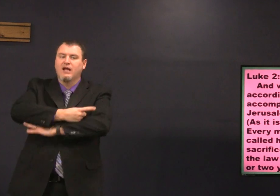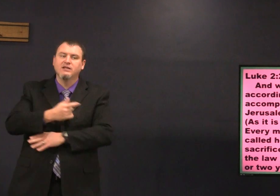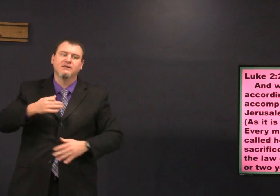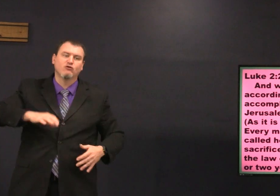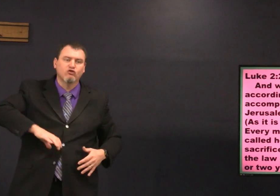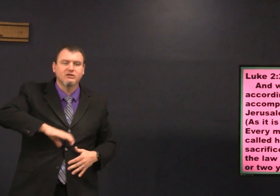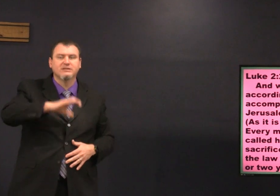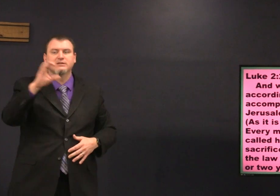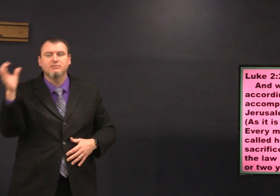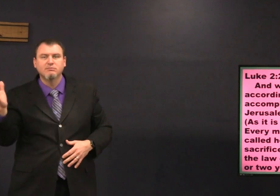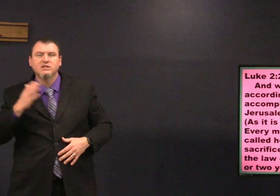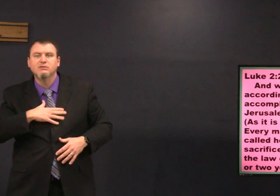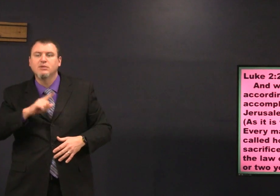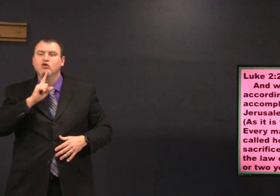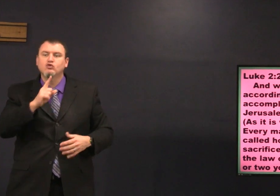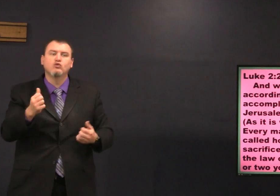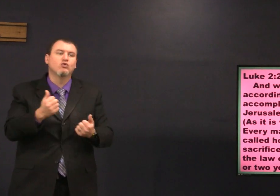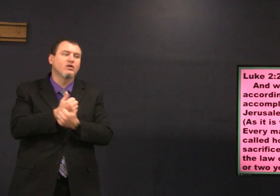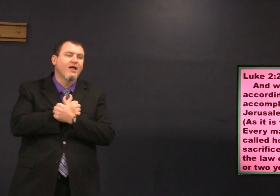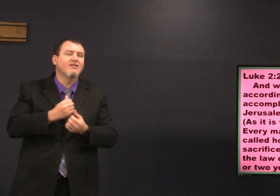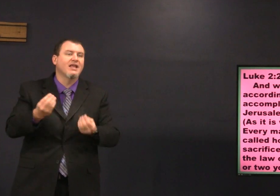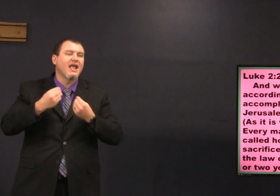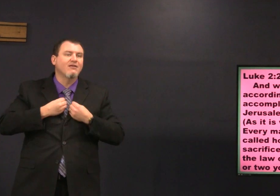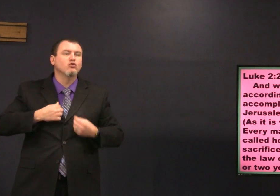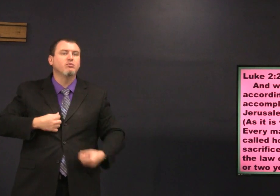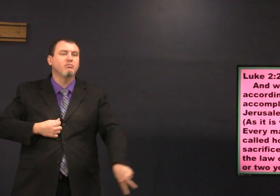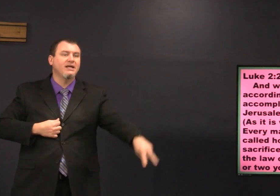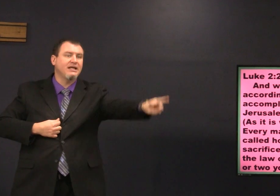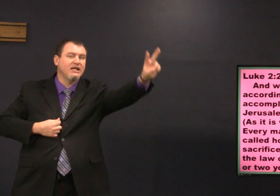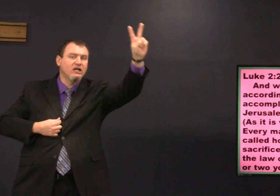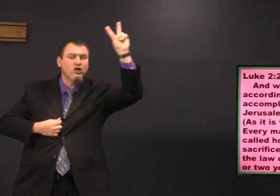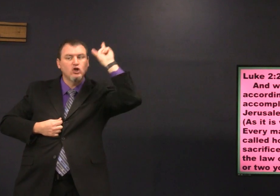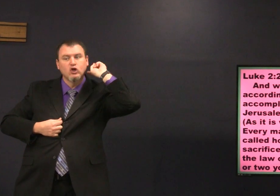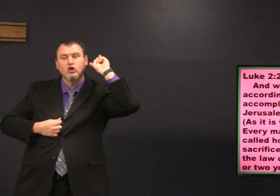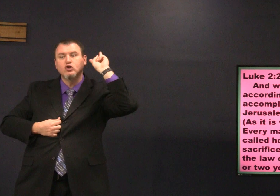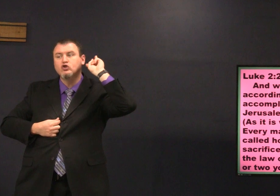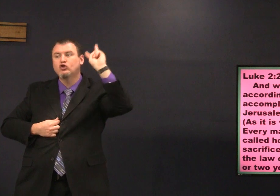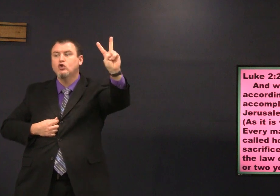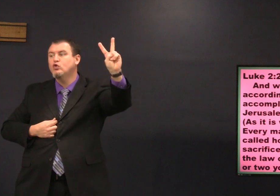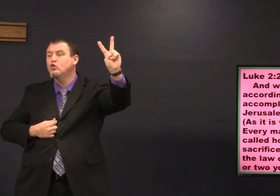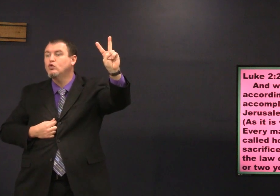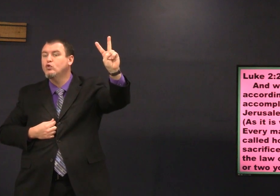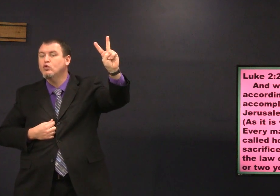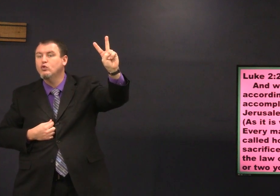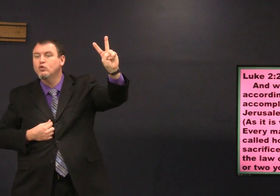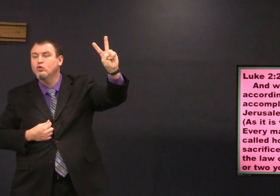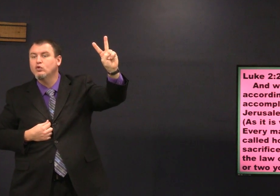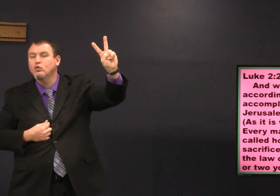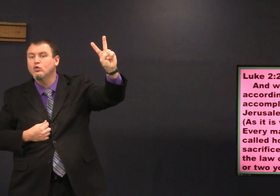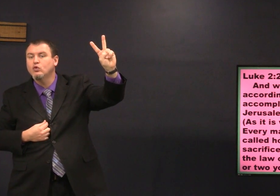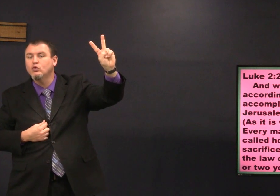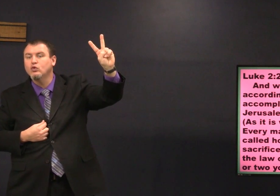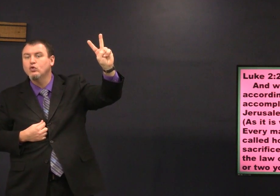on the 12th day of Christmas my true love gave to me to foreign